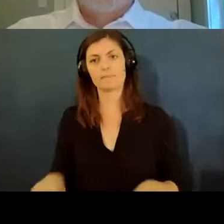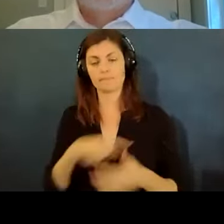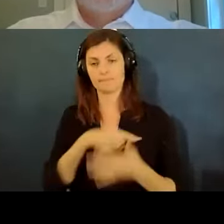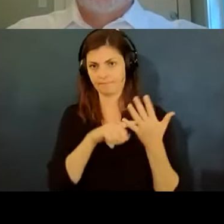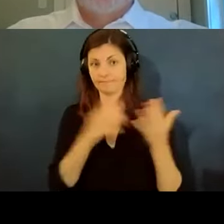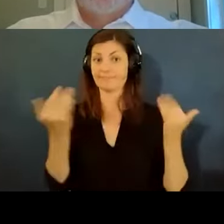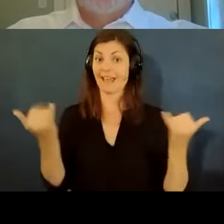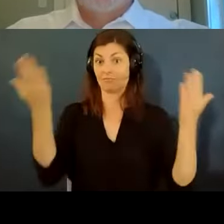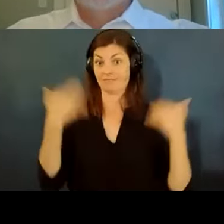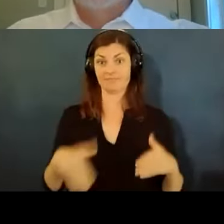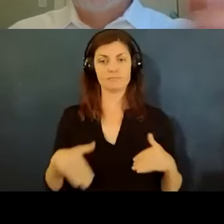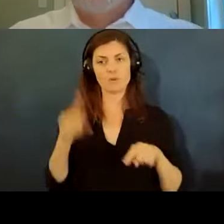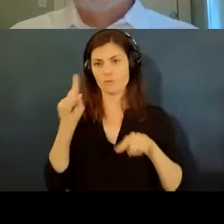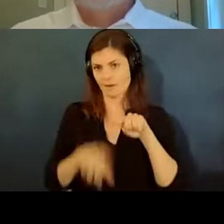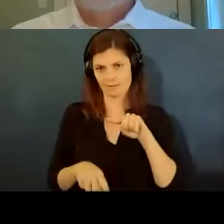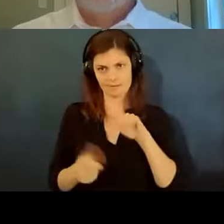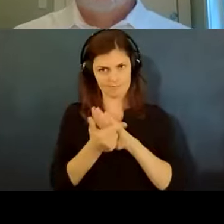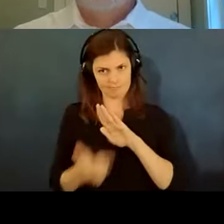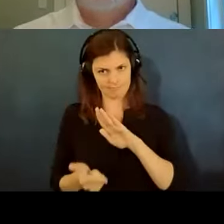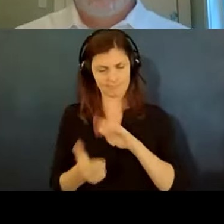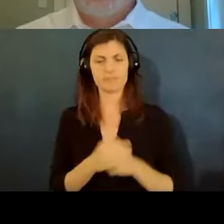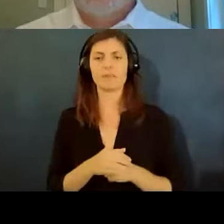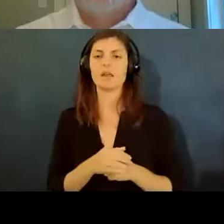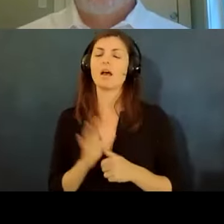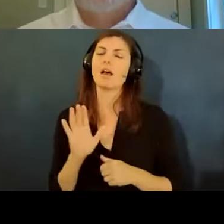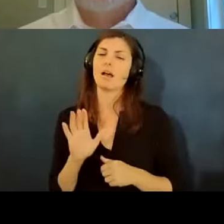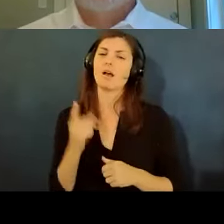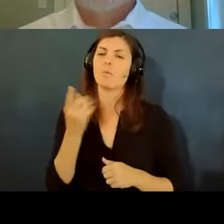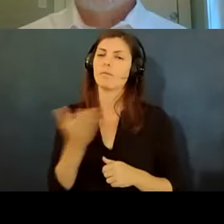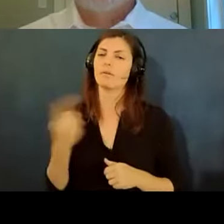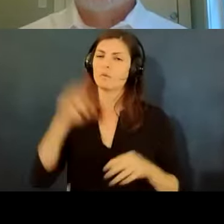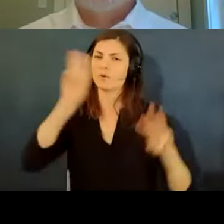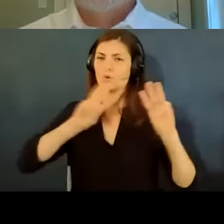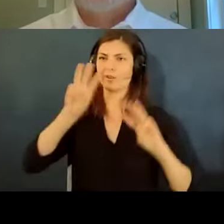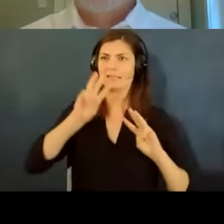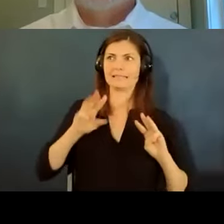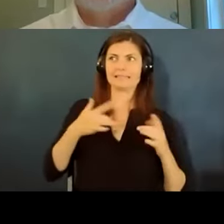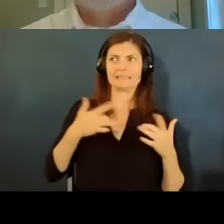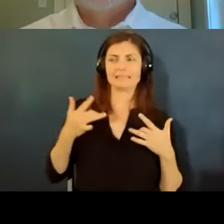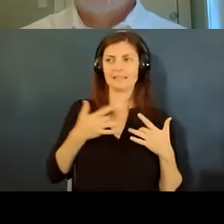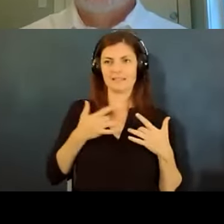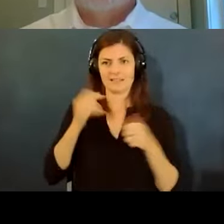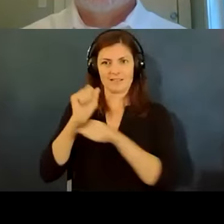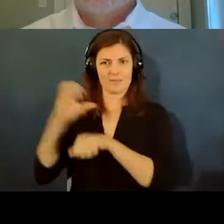so one thing that we worry employers are going to do we have not seen too much of it yet